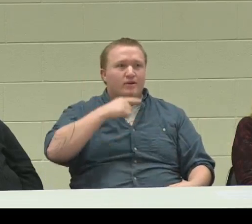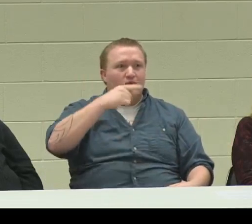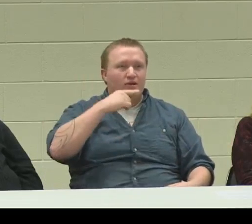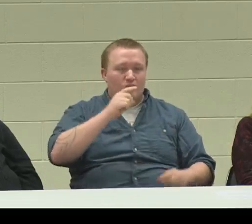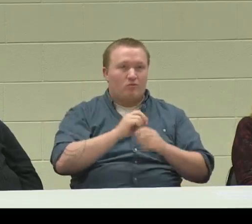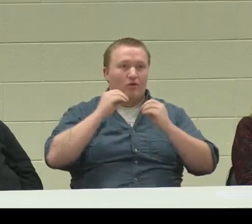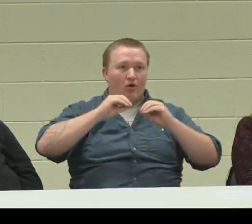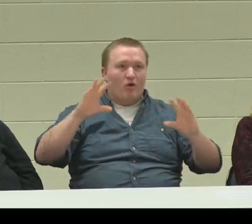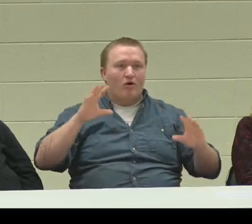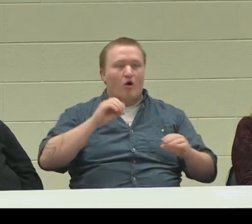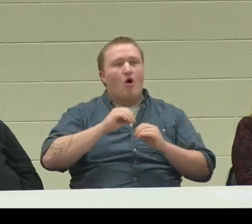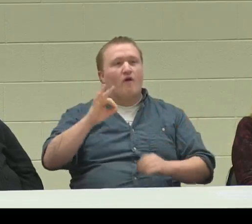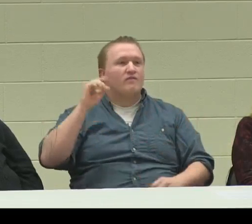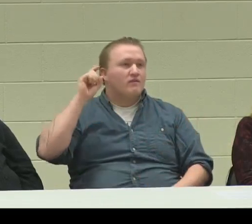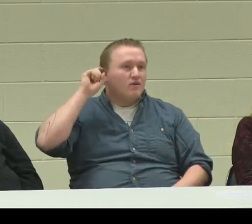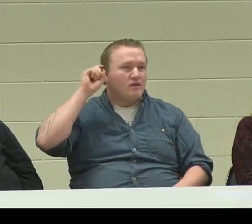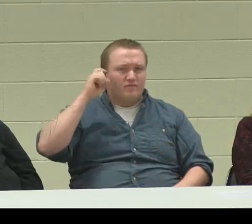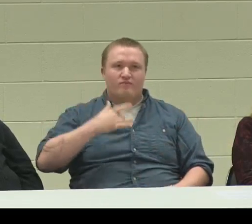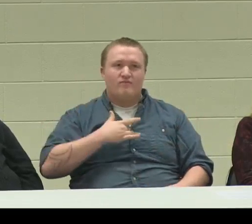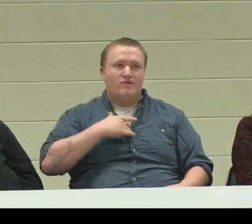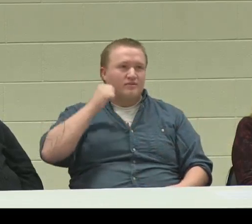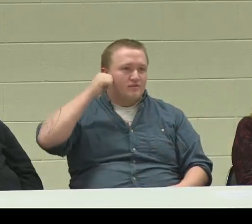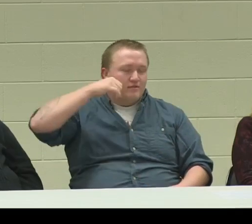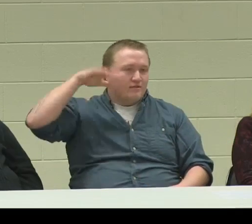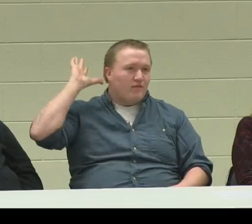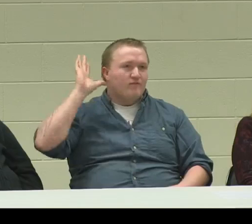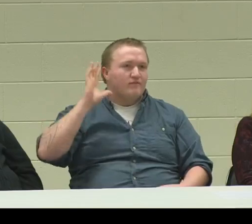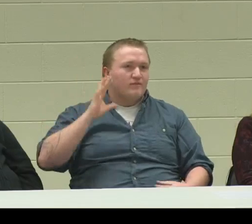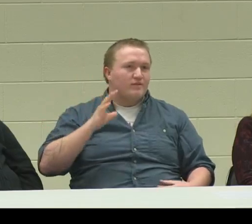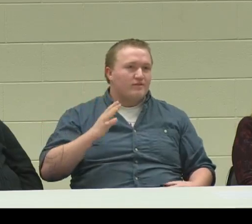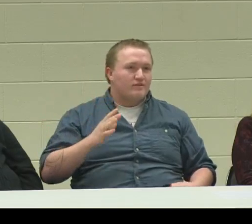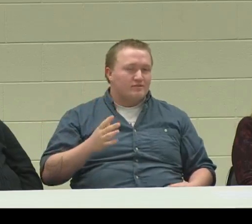with the application from the hearing aids. Sometimes I would turn it off, so I would be